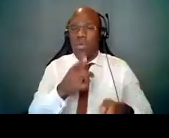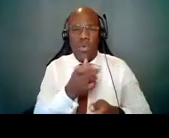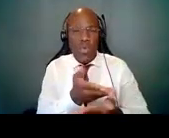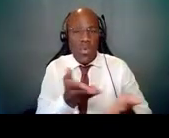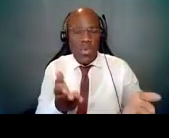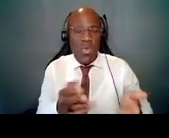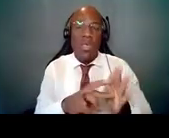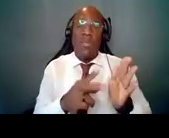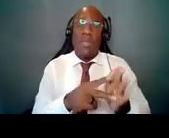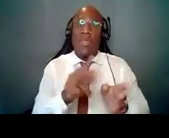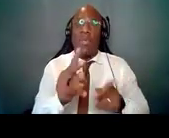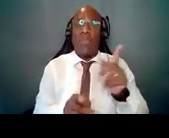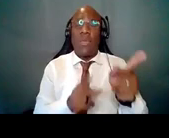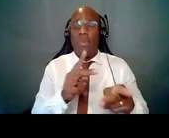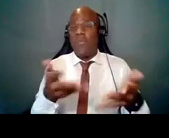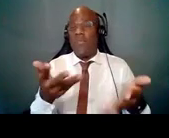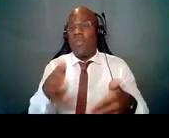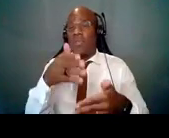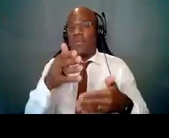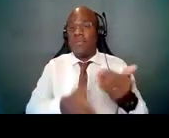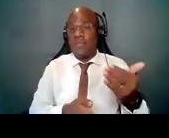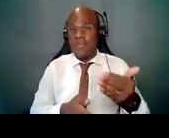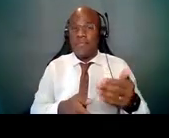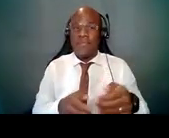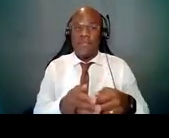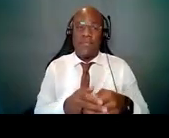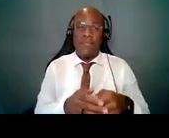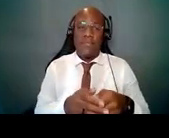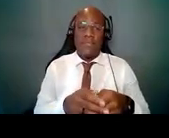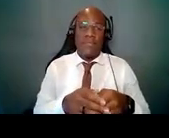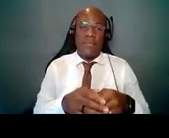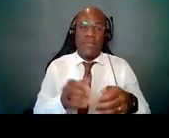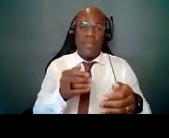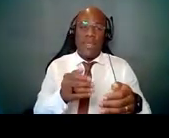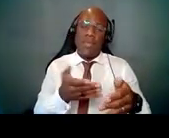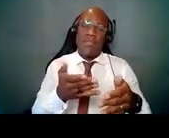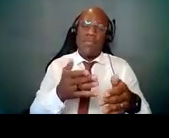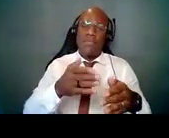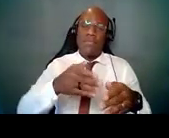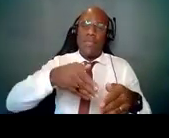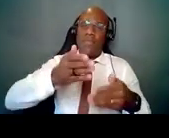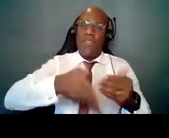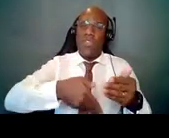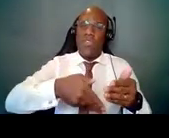who have completed their terminal research degree, or the end of their post-graduate clinical training,